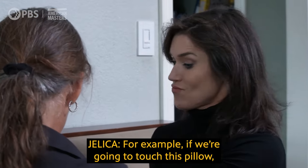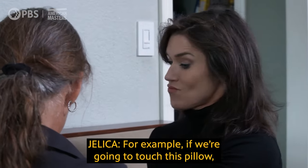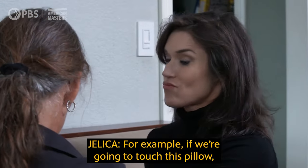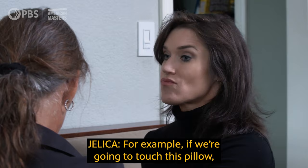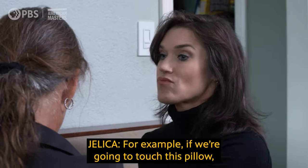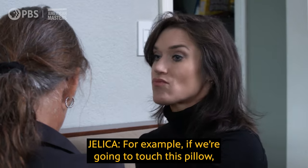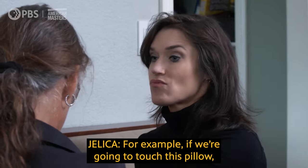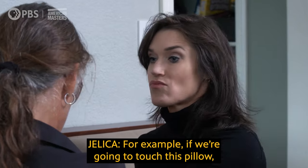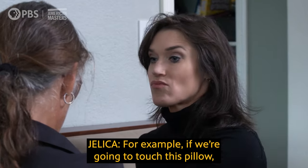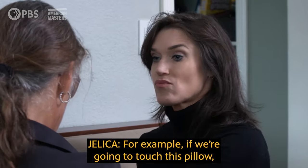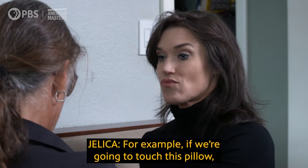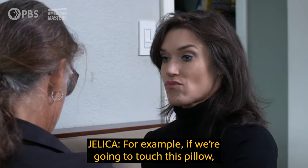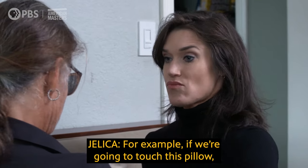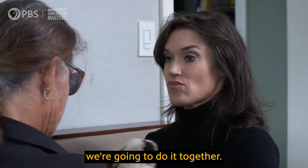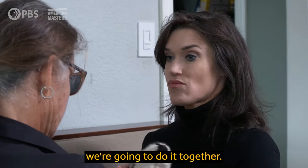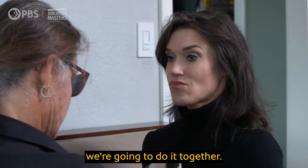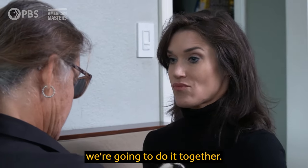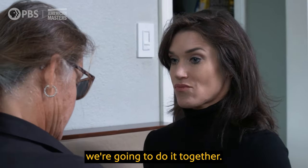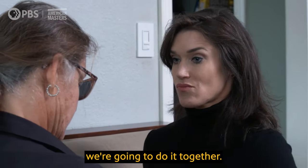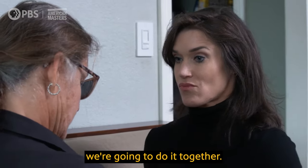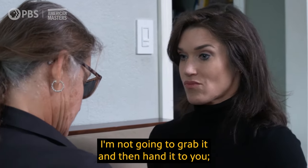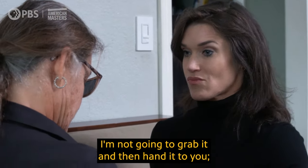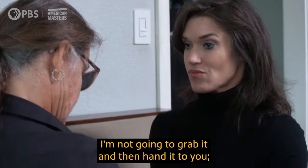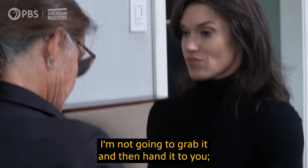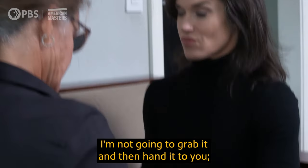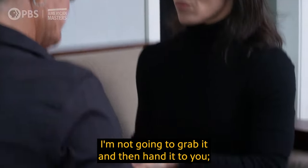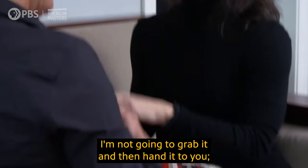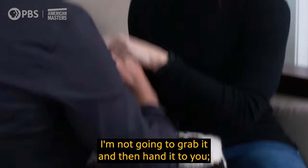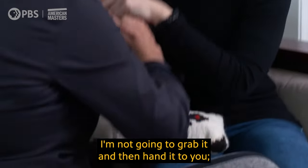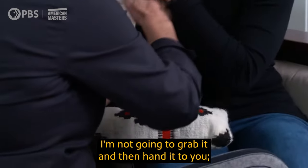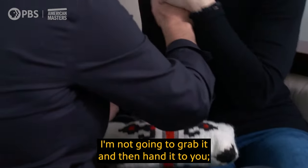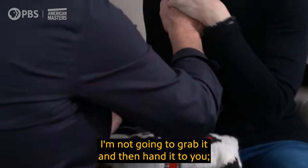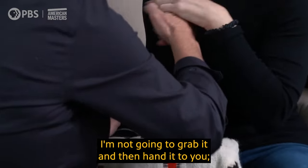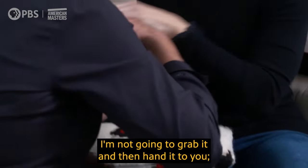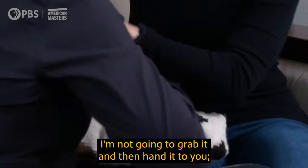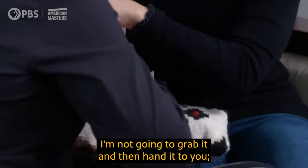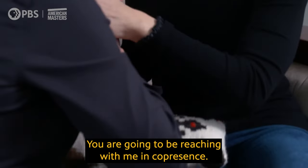For example, if we’re going to touch this pillow, we're going to do it together. I'm not going to grab it and then hand it to you;